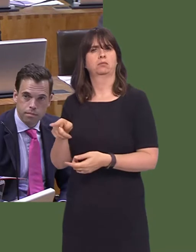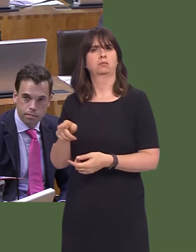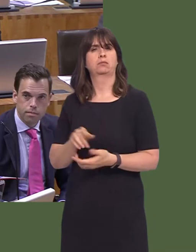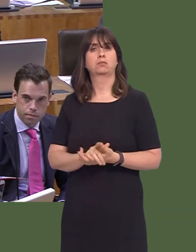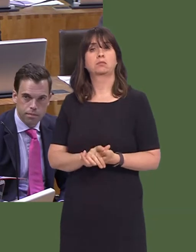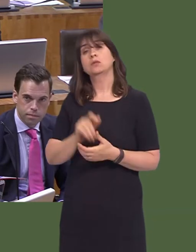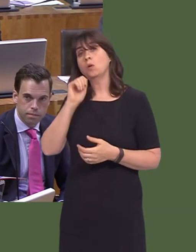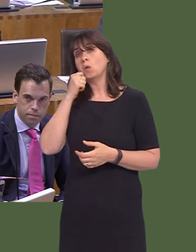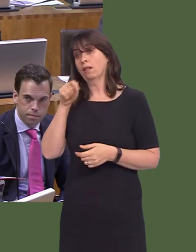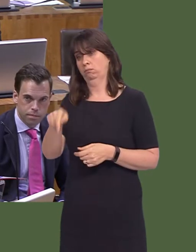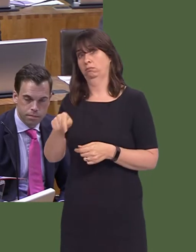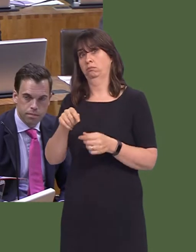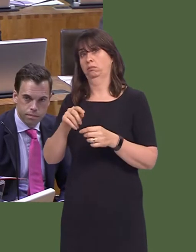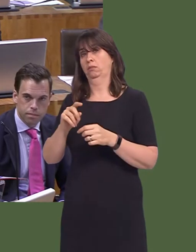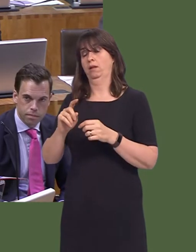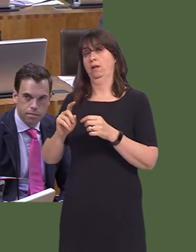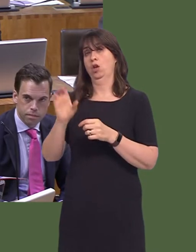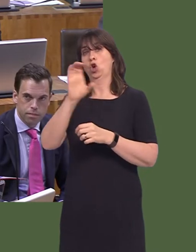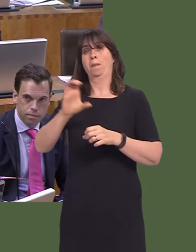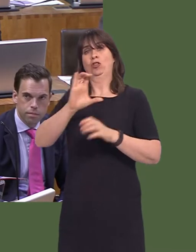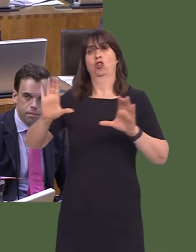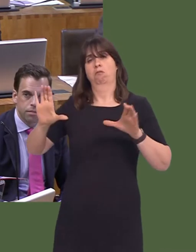a fair work commission established. The job of that commission will be to look at all